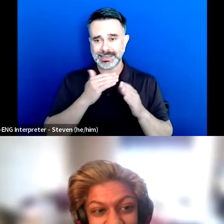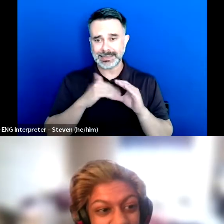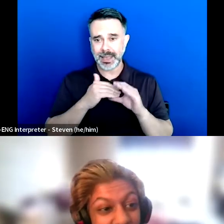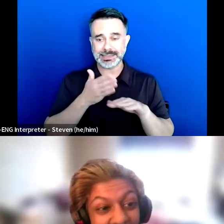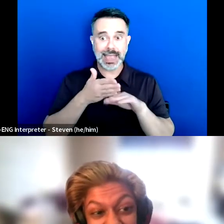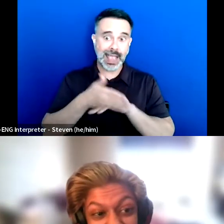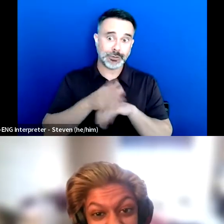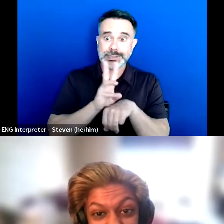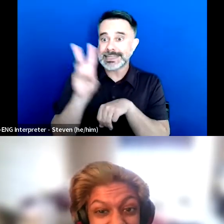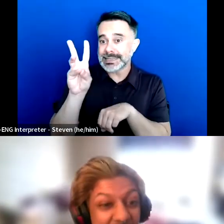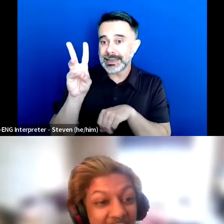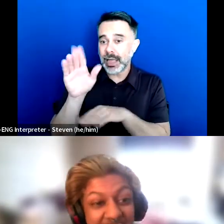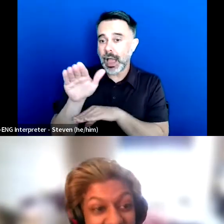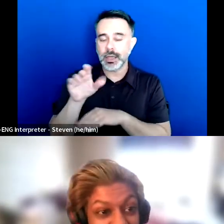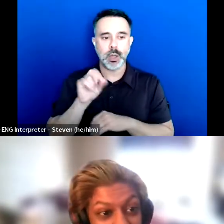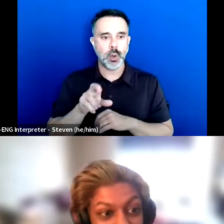or reply to them even if I see them.